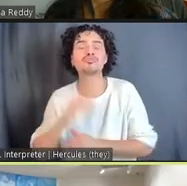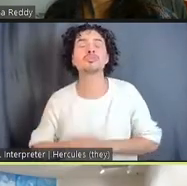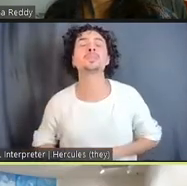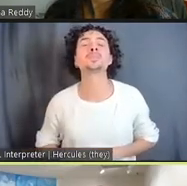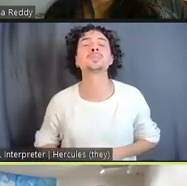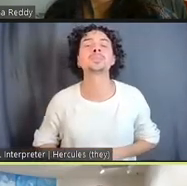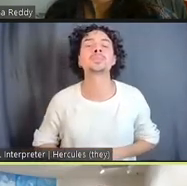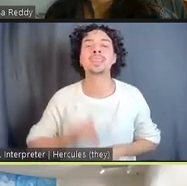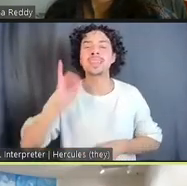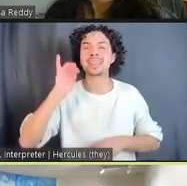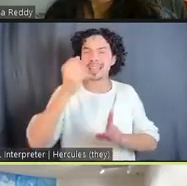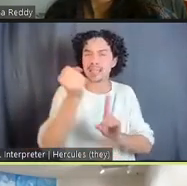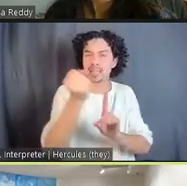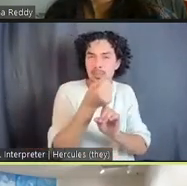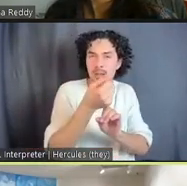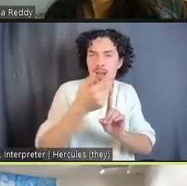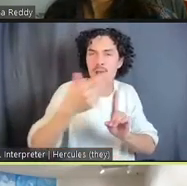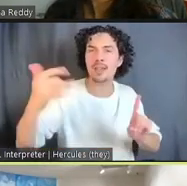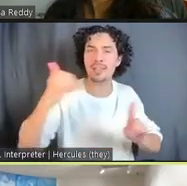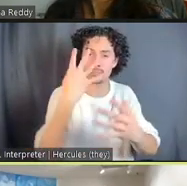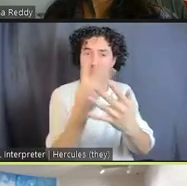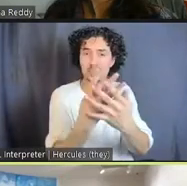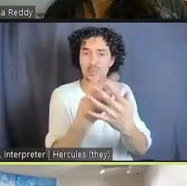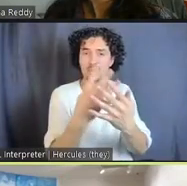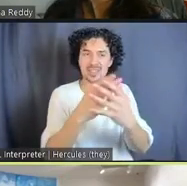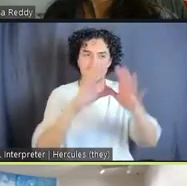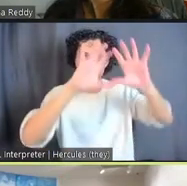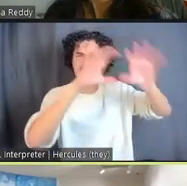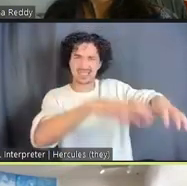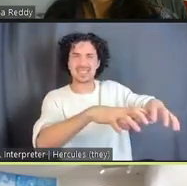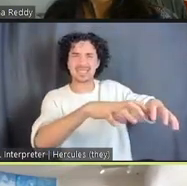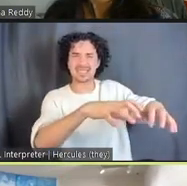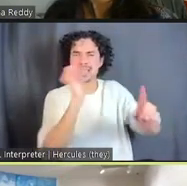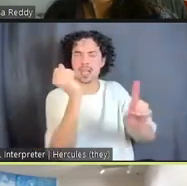expansiveness of the carceral state and also work coming from inside prison that